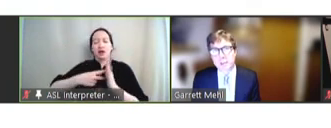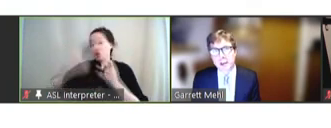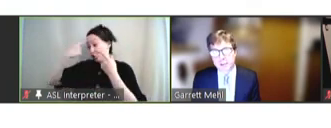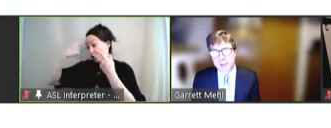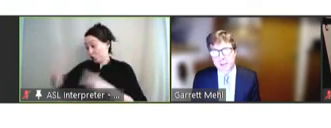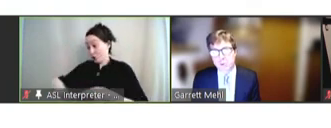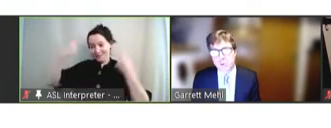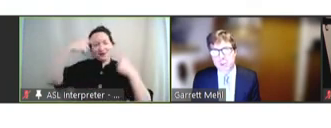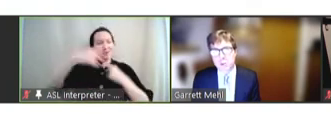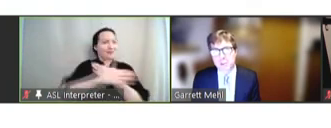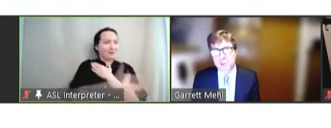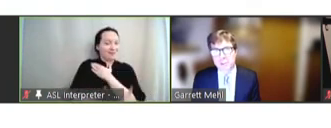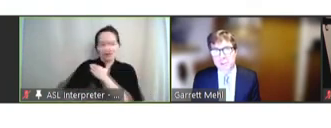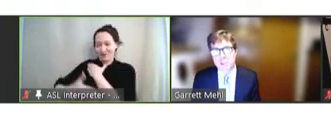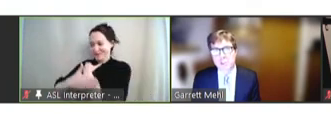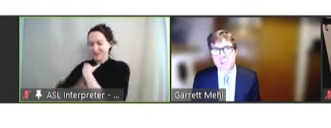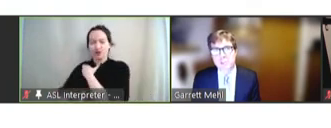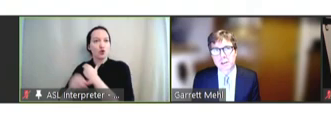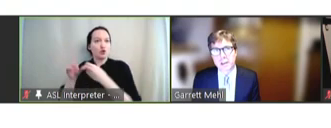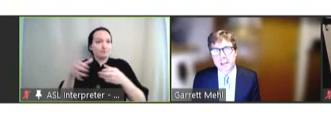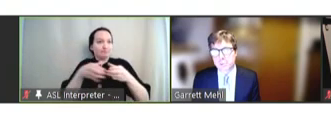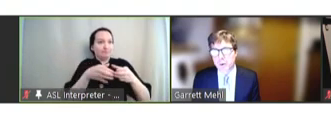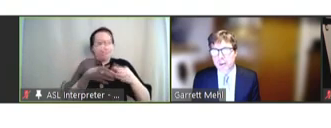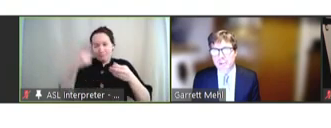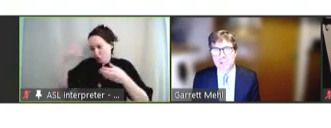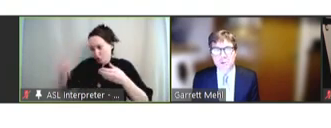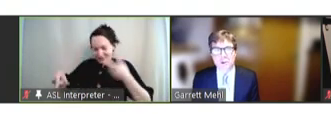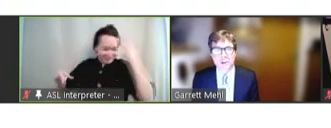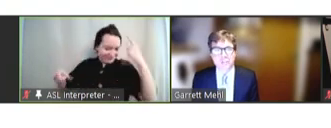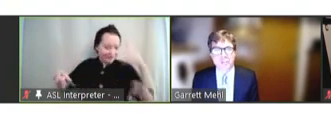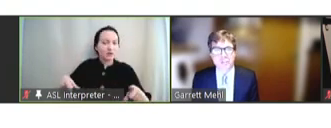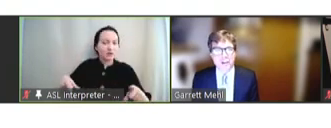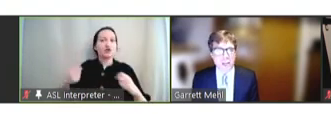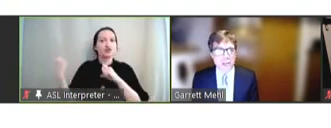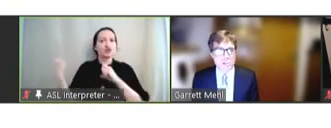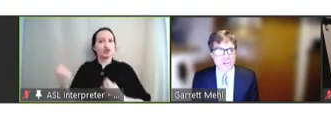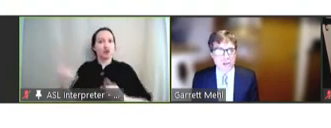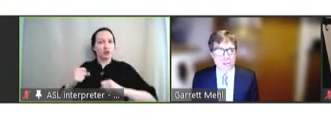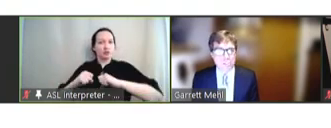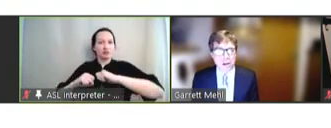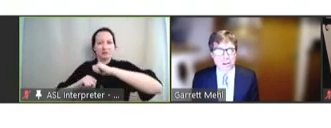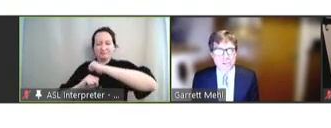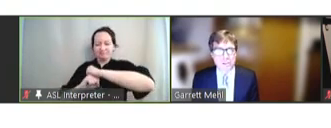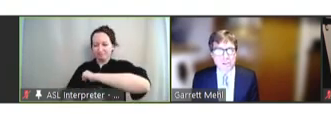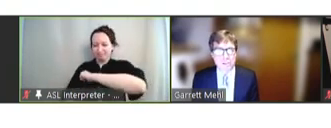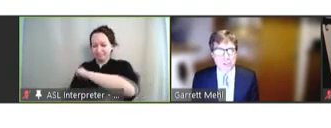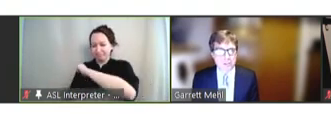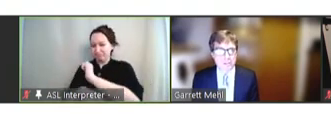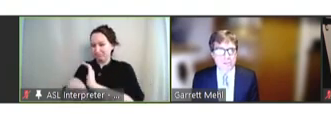countries or between jurisdictions is where there's a strong foundation in the policy space.